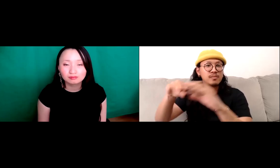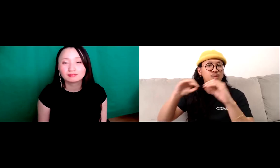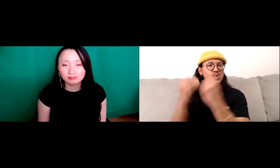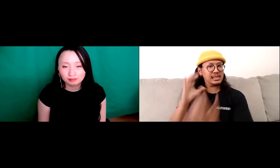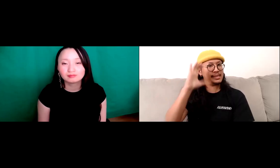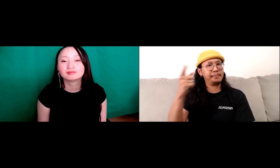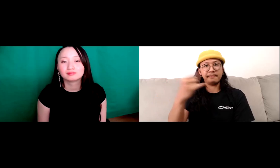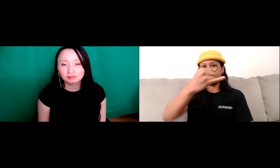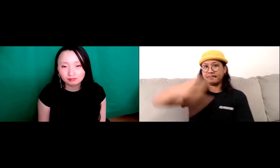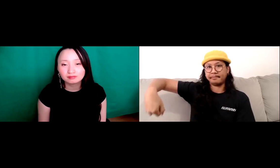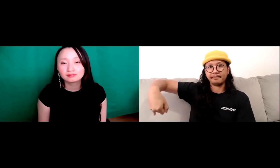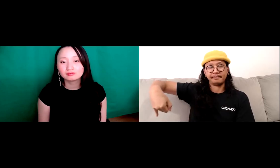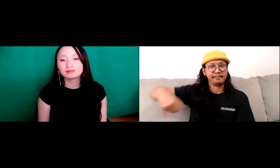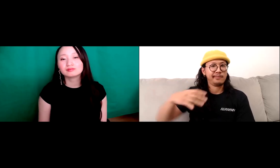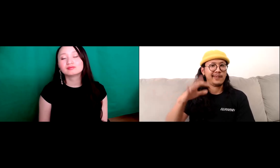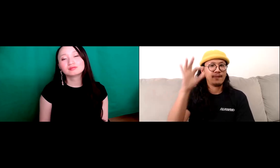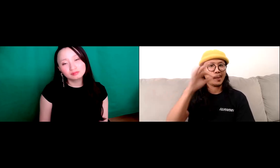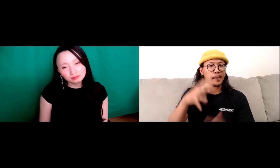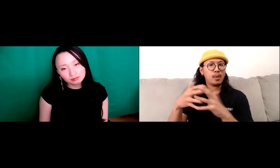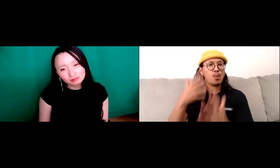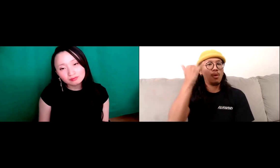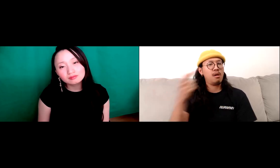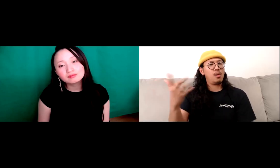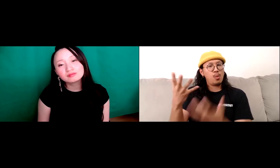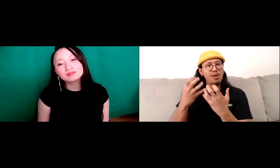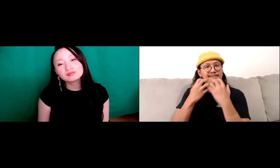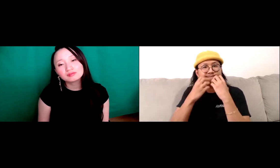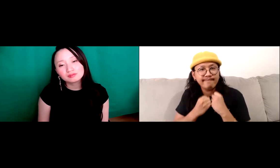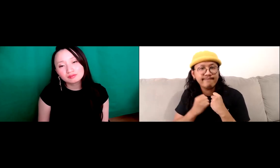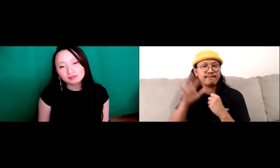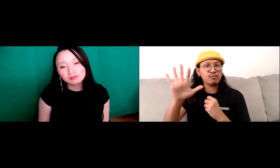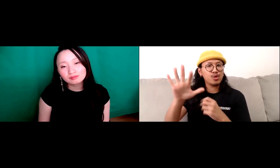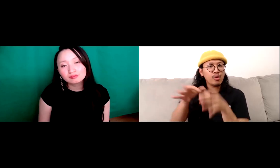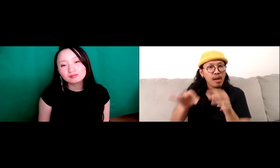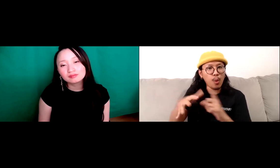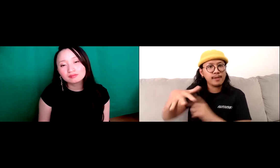I want to I want to get into that organization but I feel like there's been this thick boundary